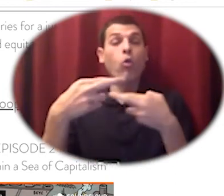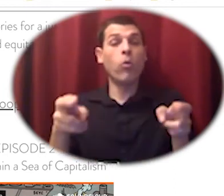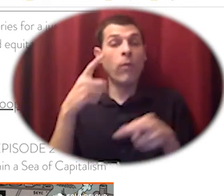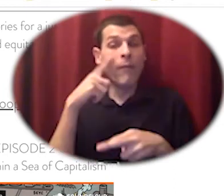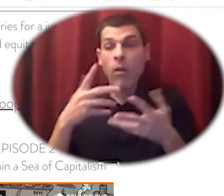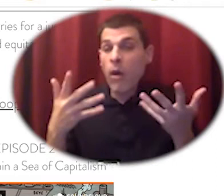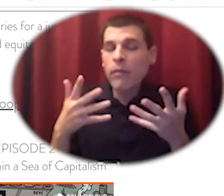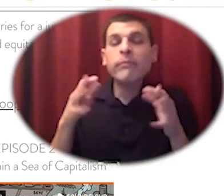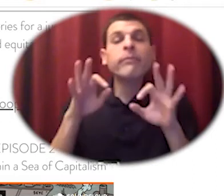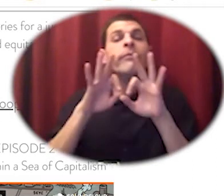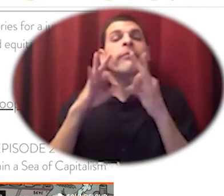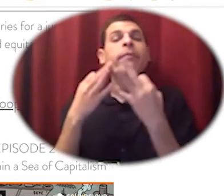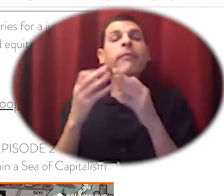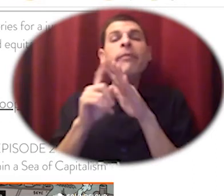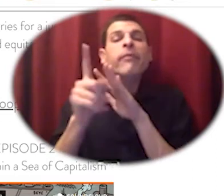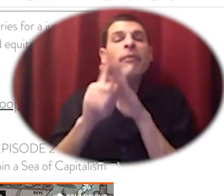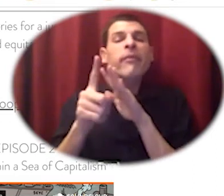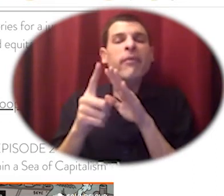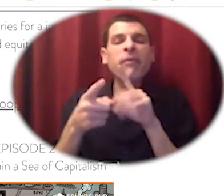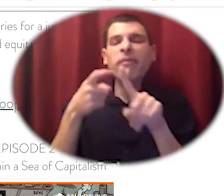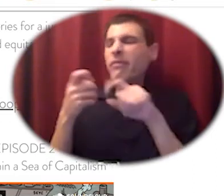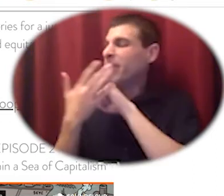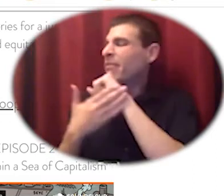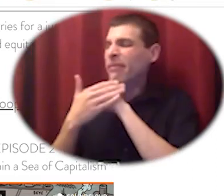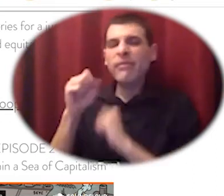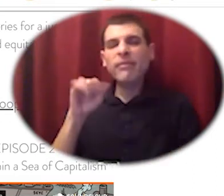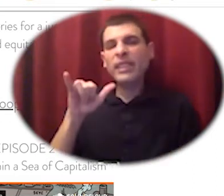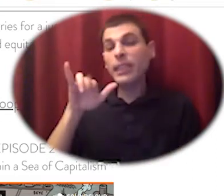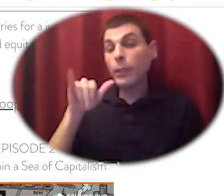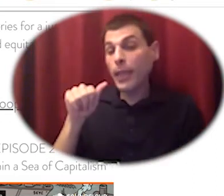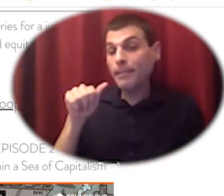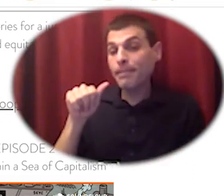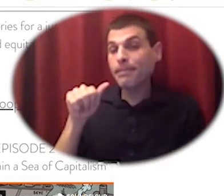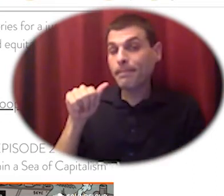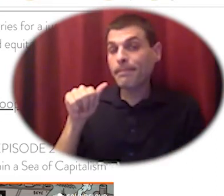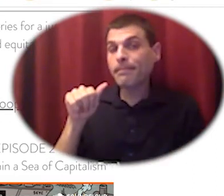so syrian families were channeling through these resorts and hotels